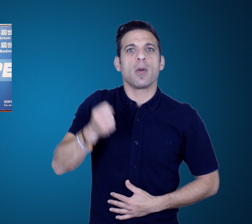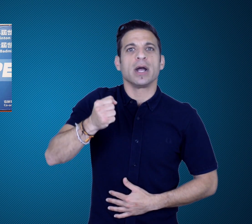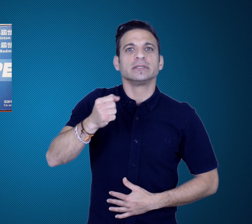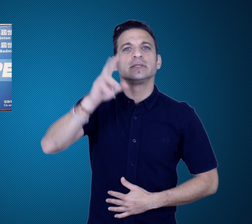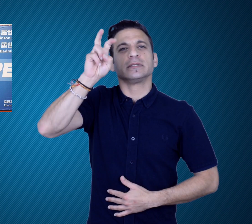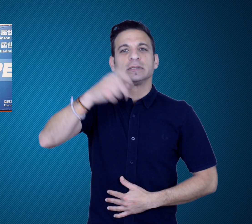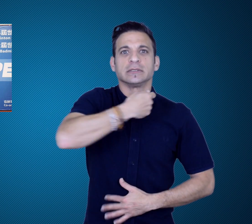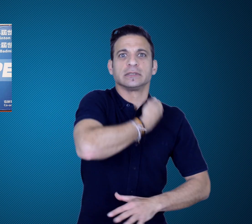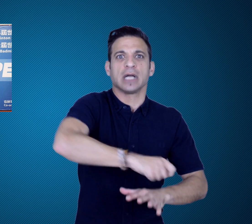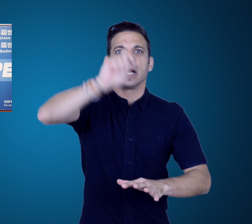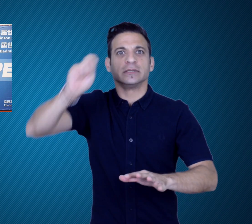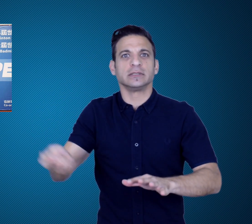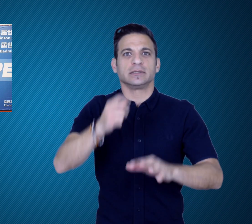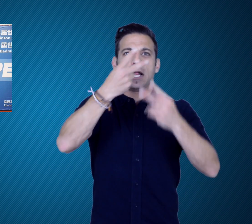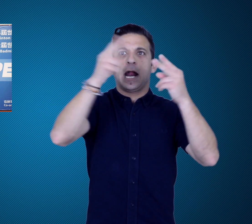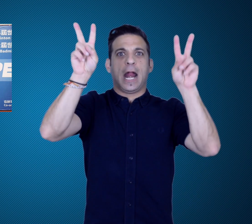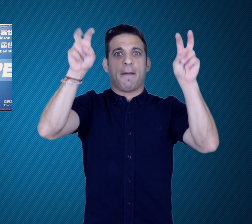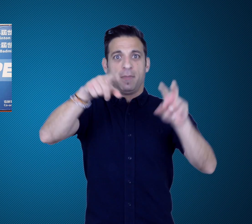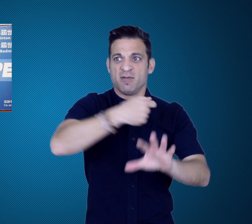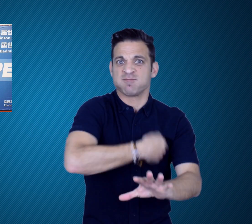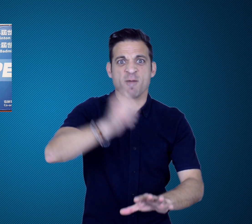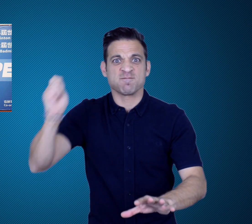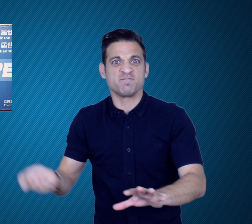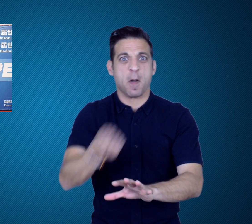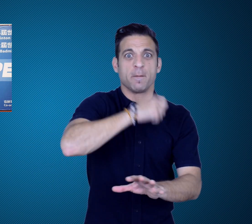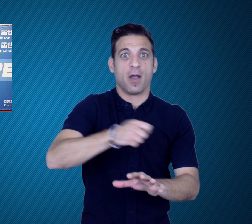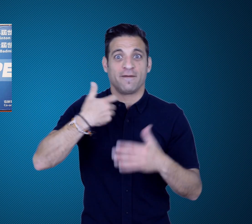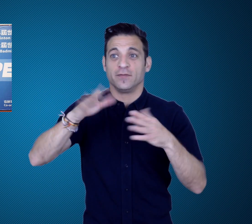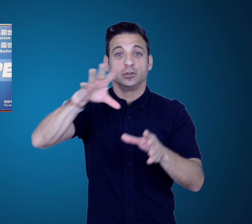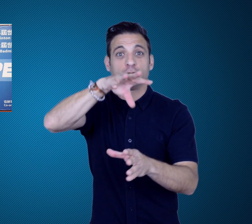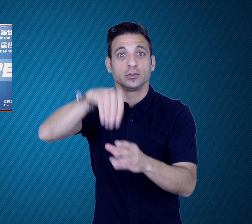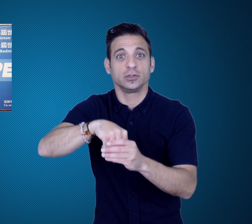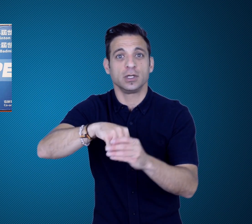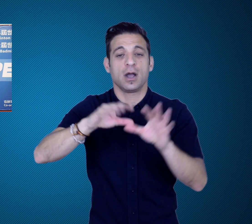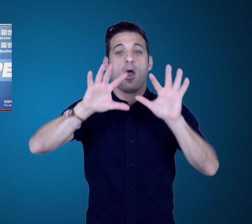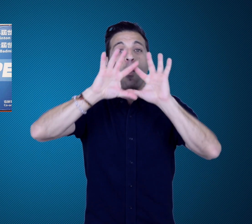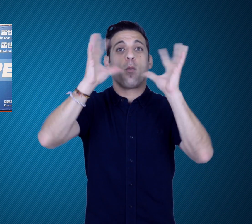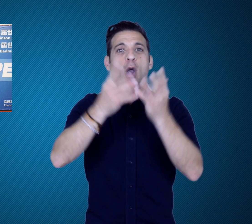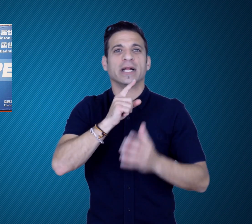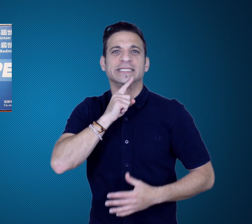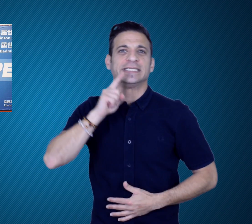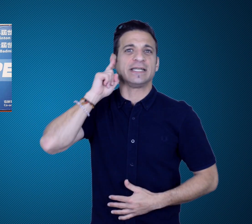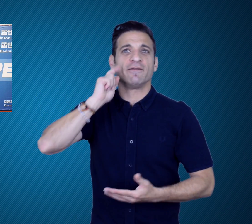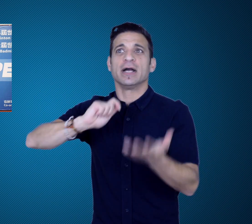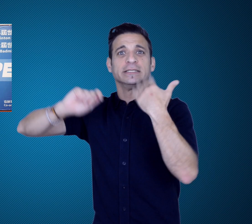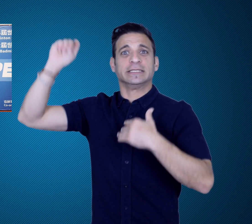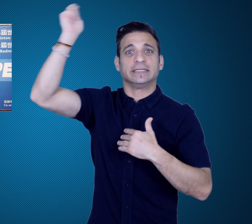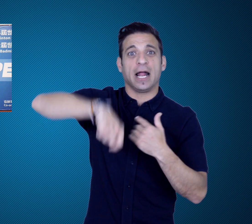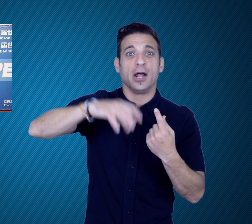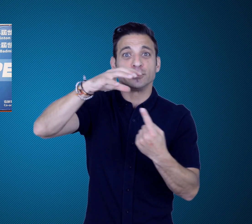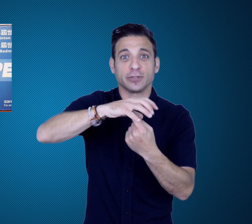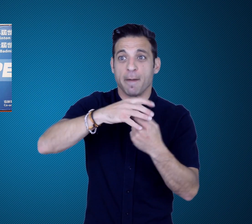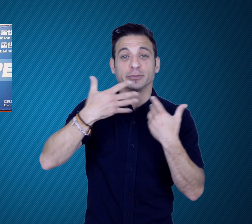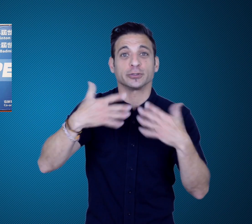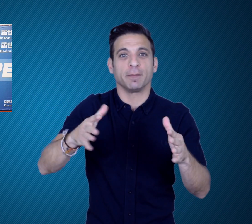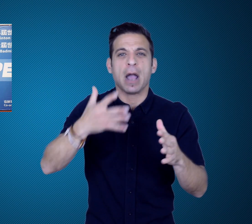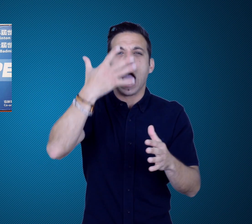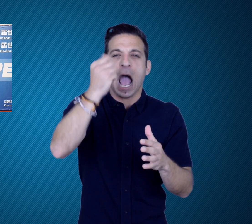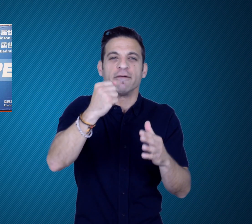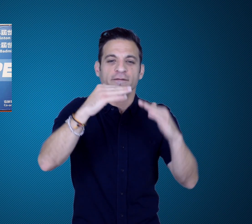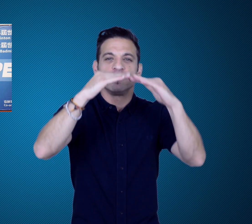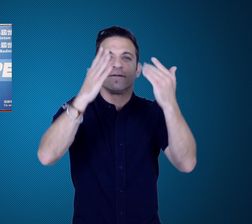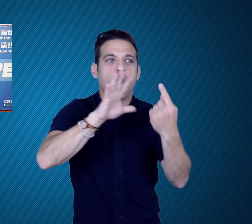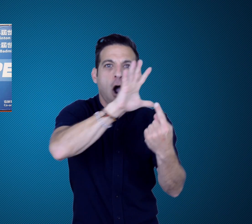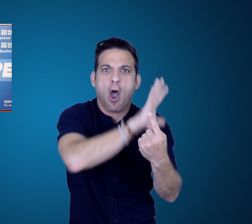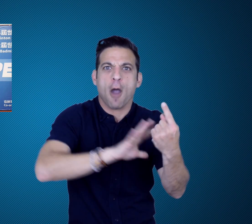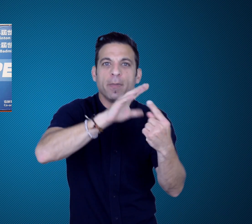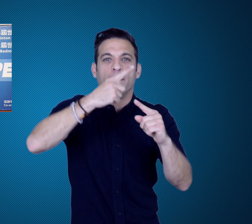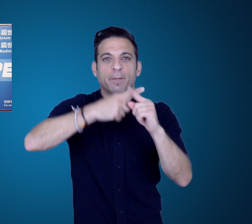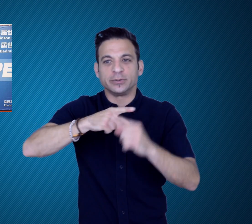World Railways tennis championship, World Deaf tennis championship,